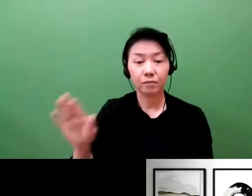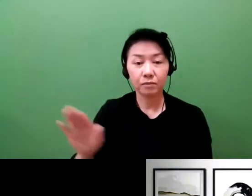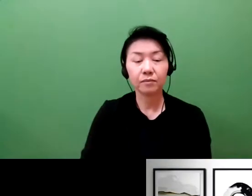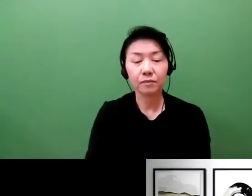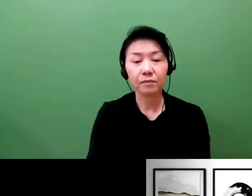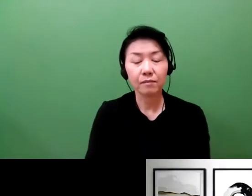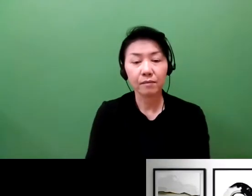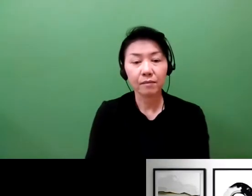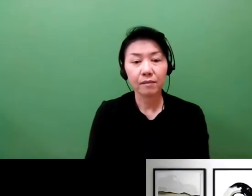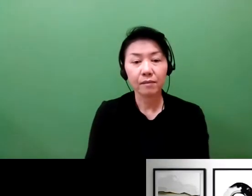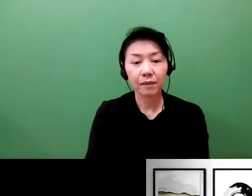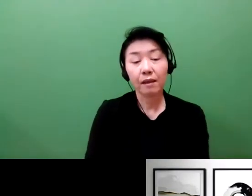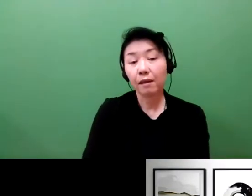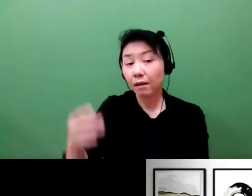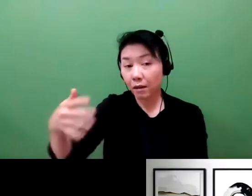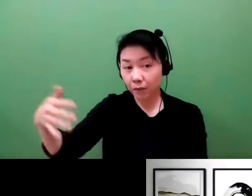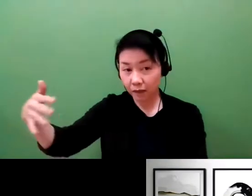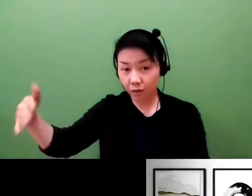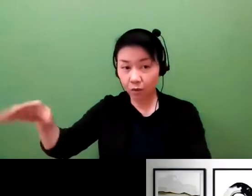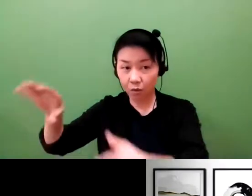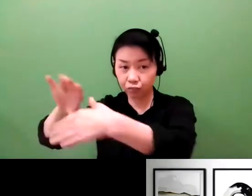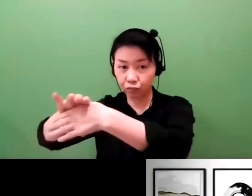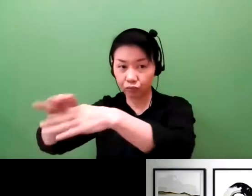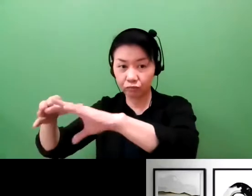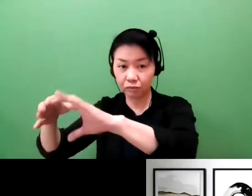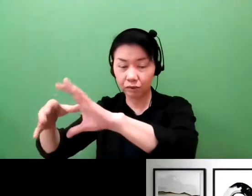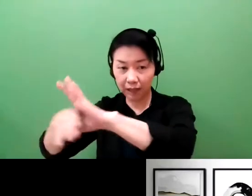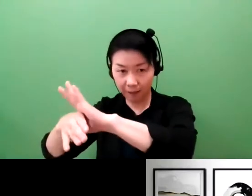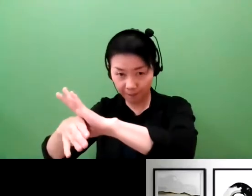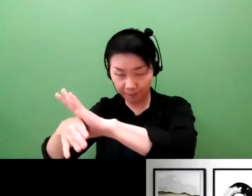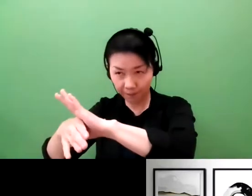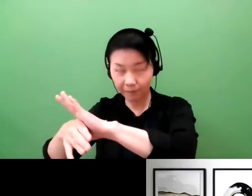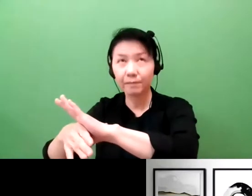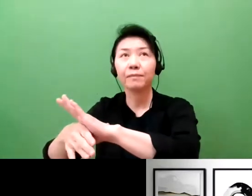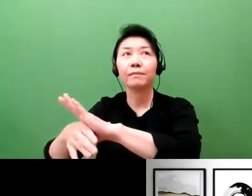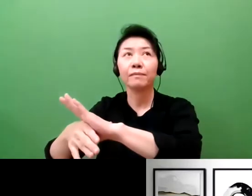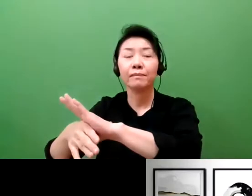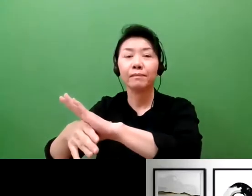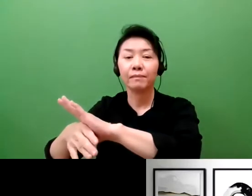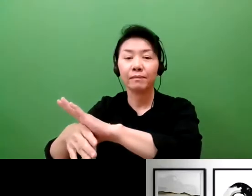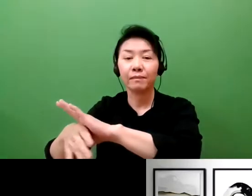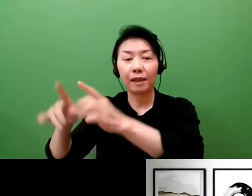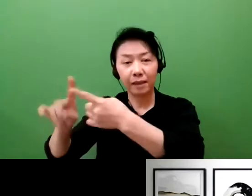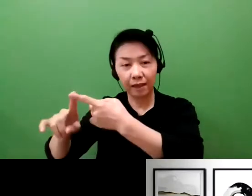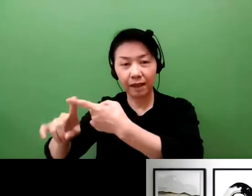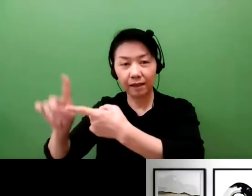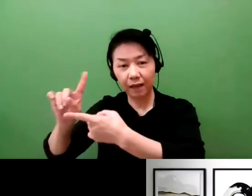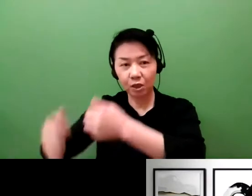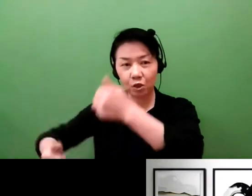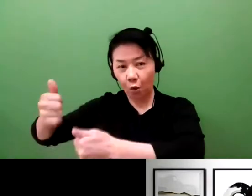not available here in Japan. And this also has to do with the culture, and the United States culture evolves around a competition,